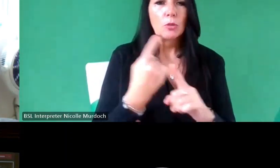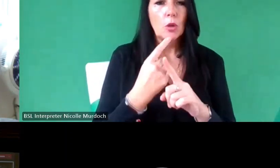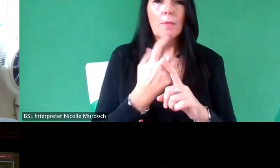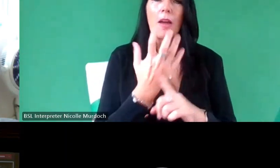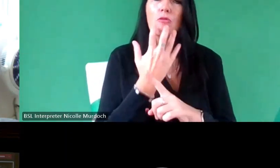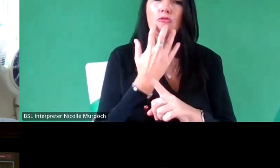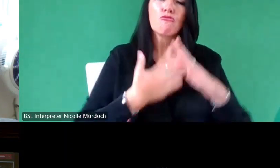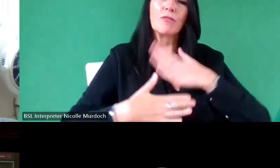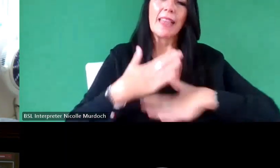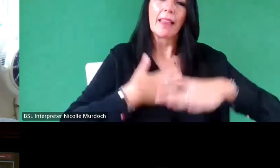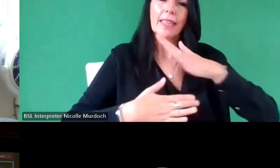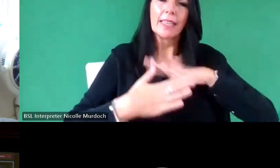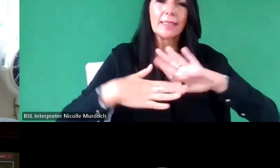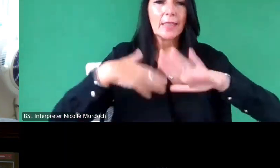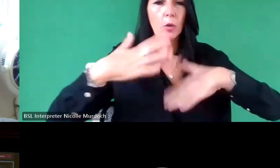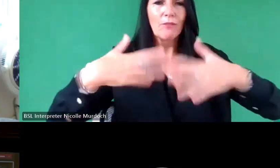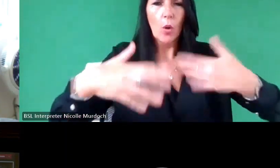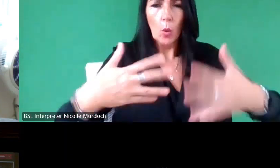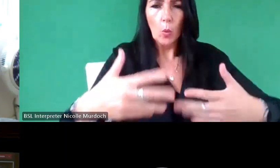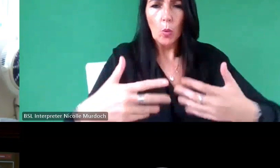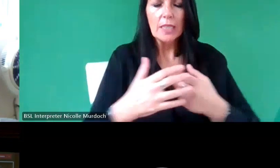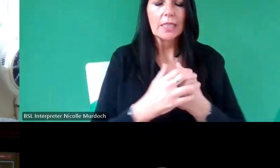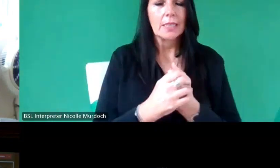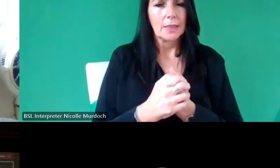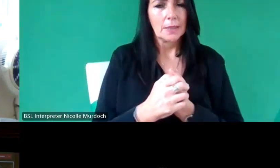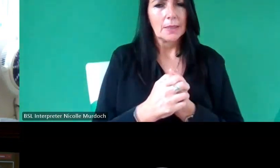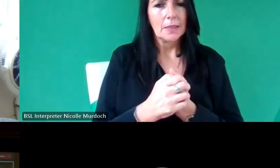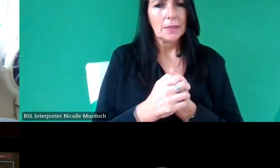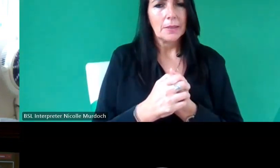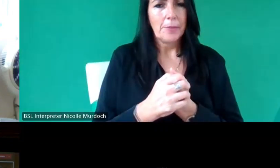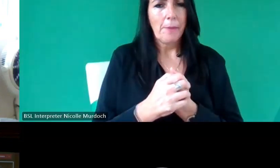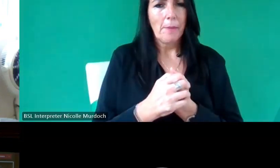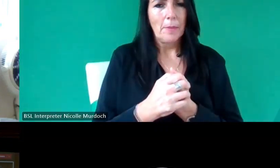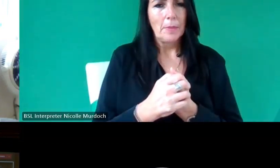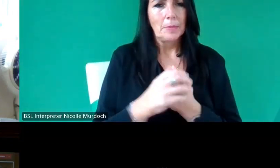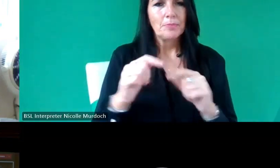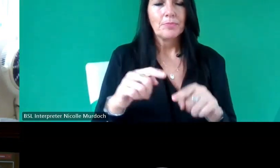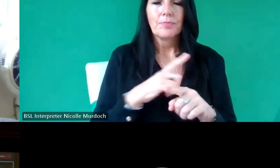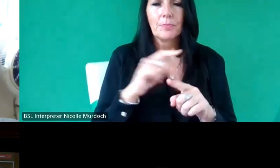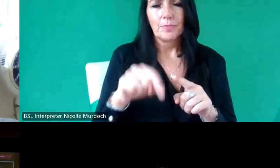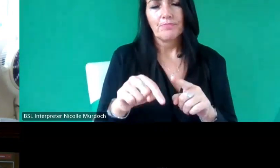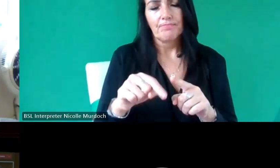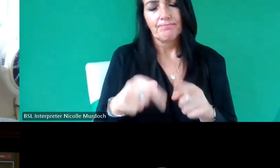and going forward so I kind of just every day keep it short to like minute half I just want you as a